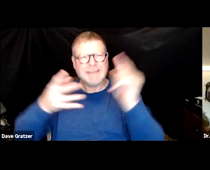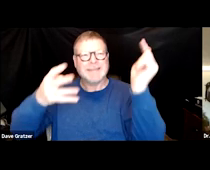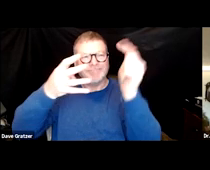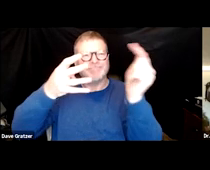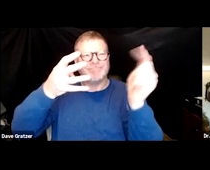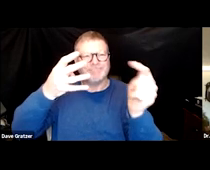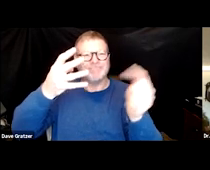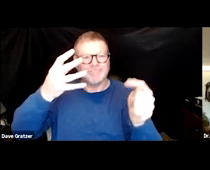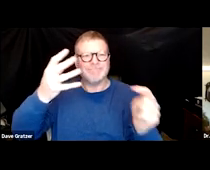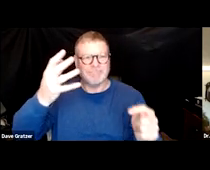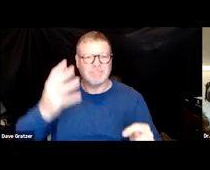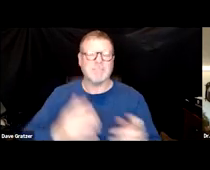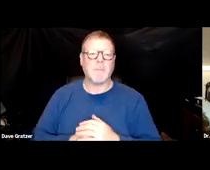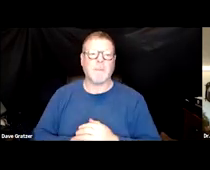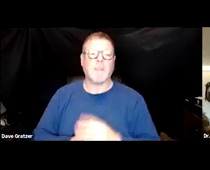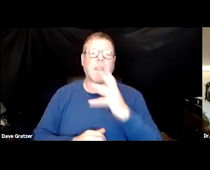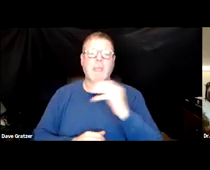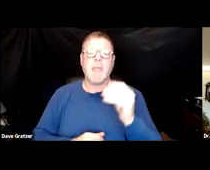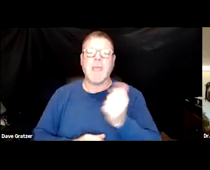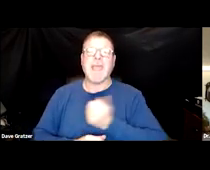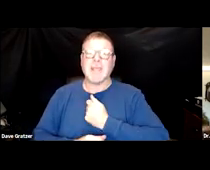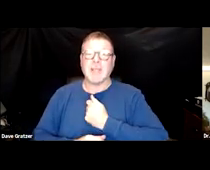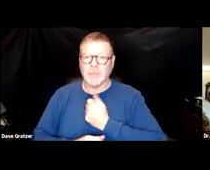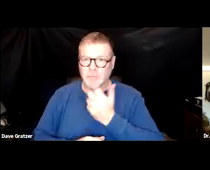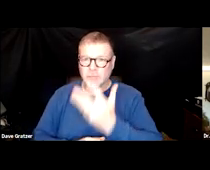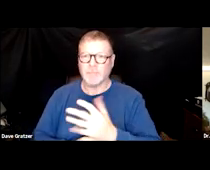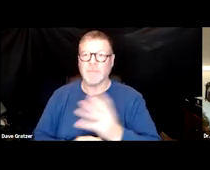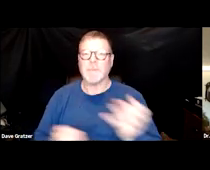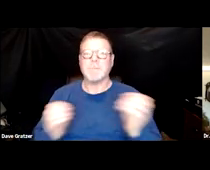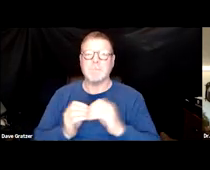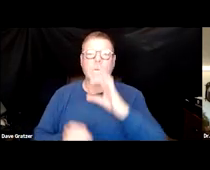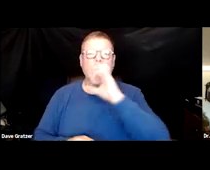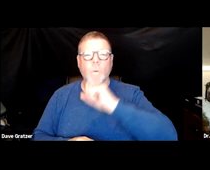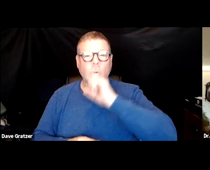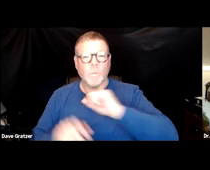and typically can express themselves, they're typically more in older individuals